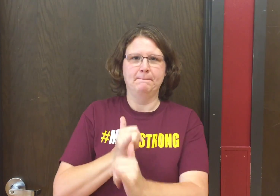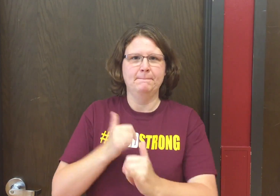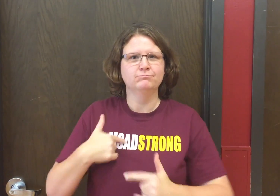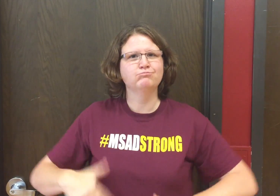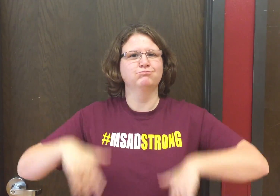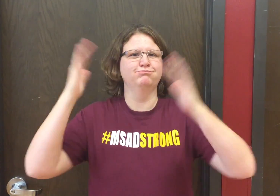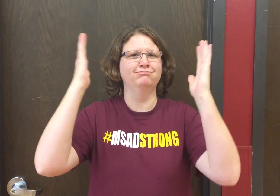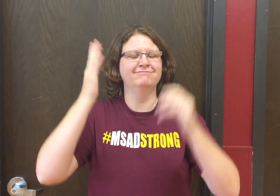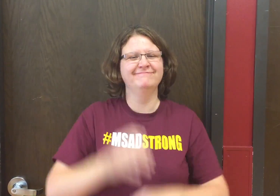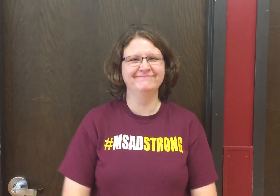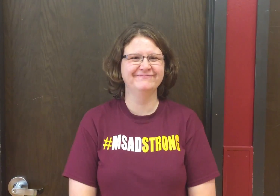we are the same and can grow up to succeed.